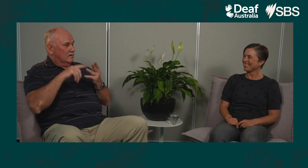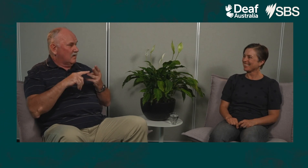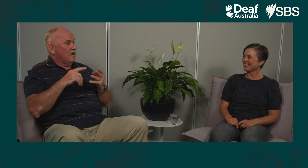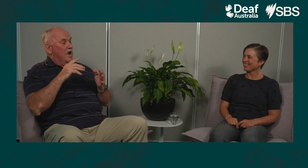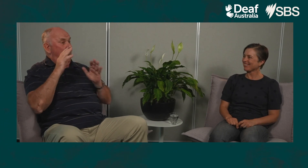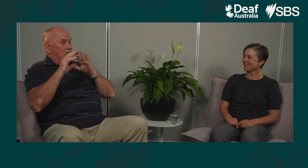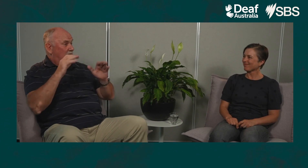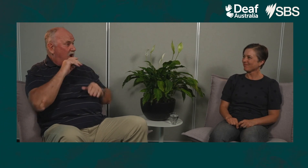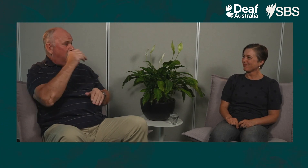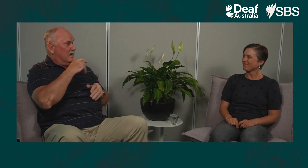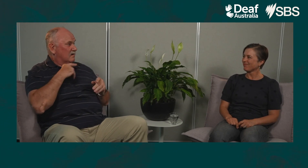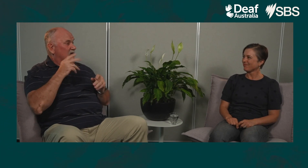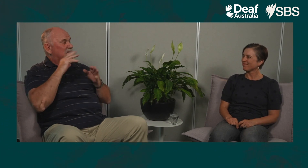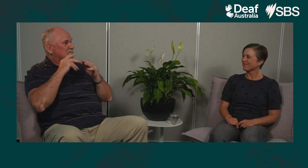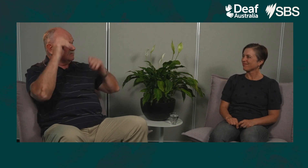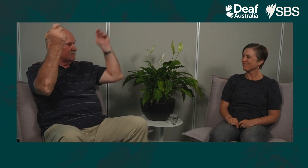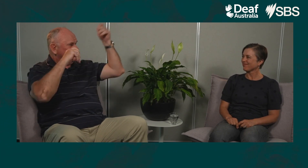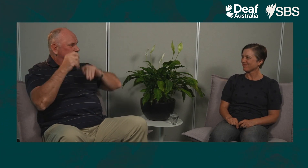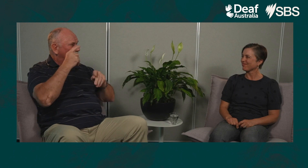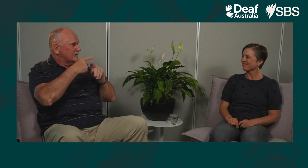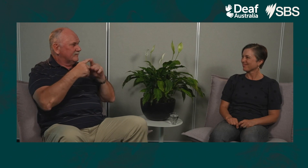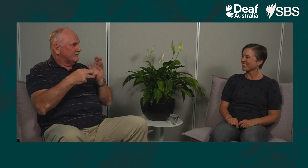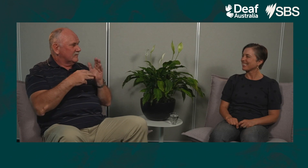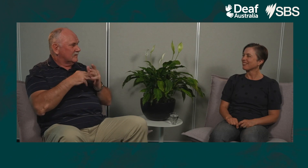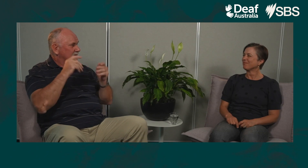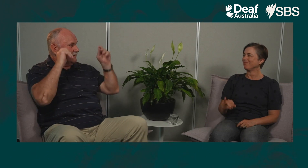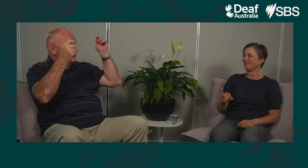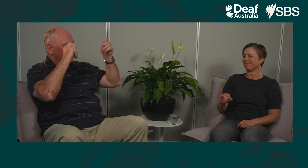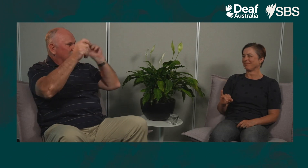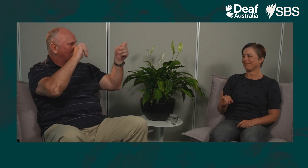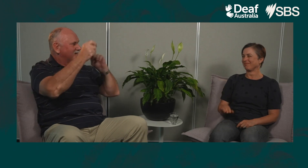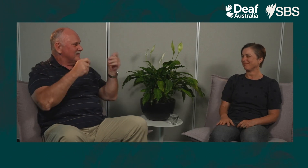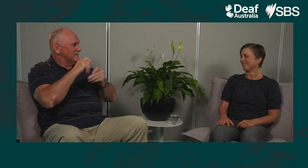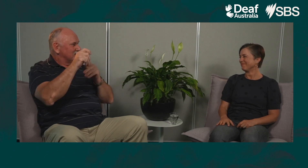And communication wise you know, signing with knives and forks in the air.